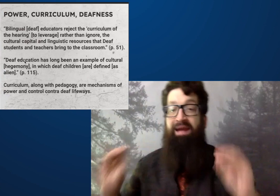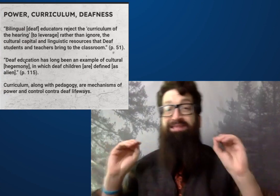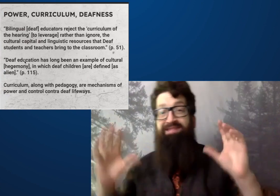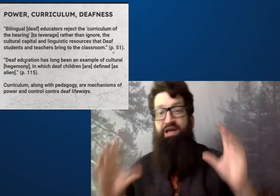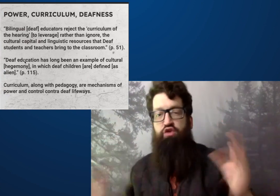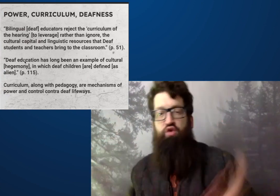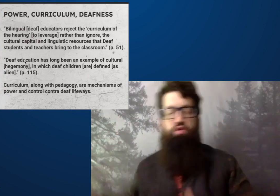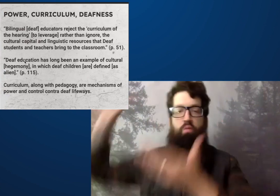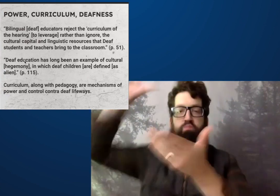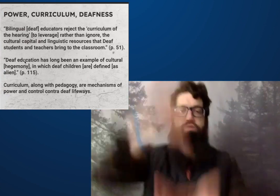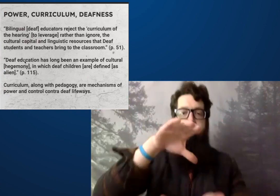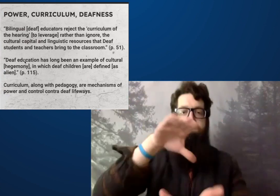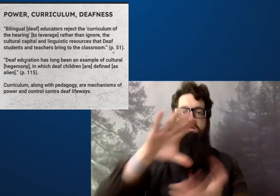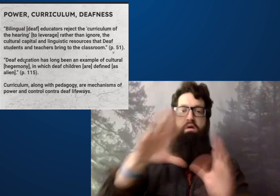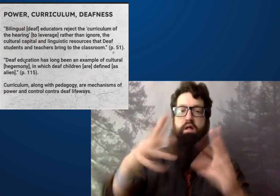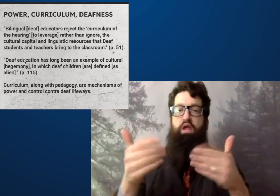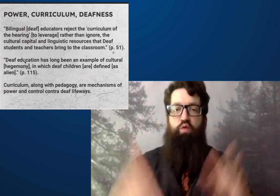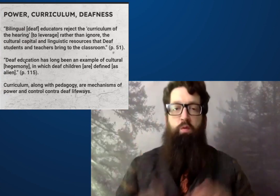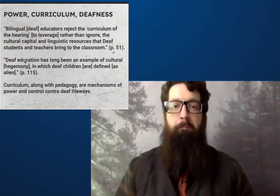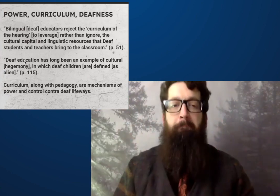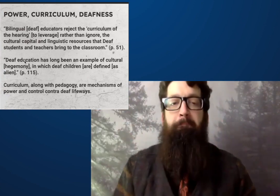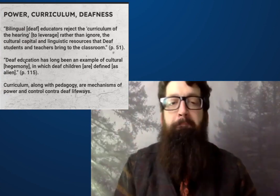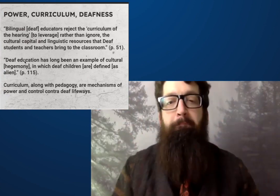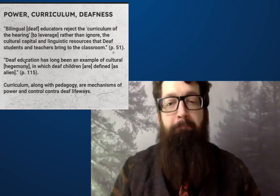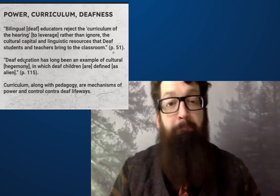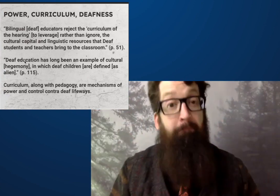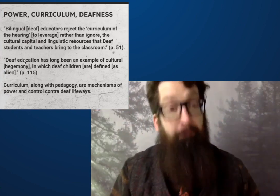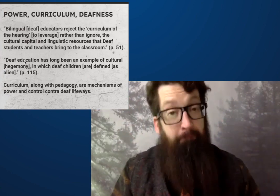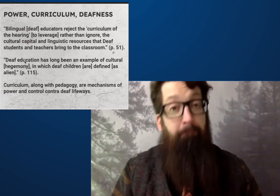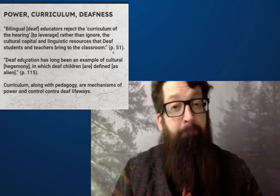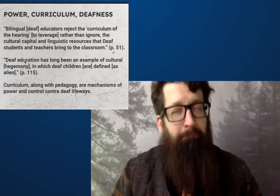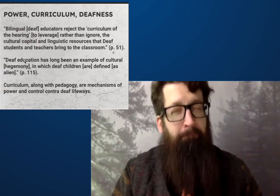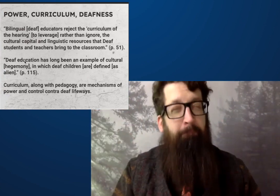students and deaf teachers bring to this classroom.